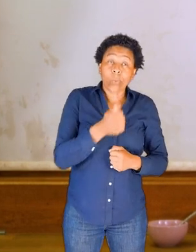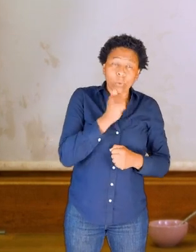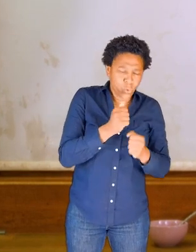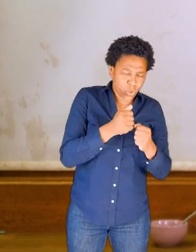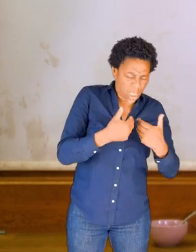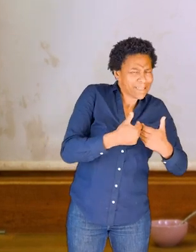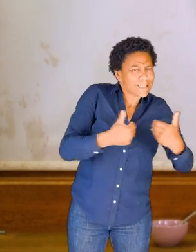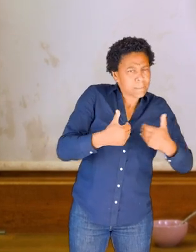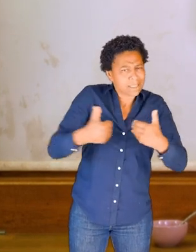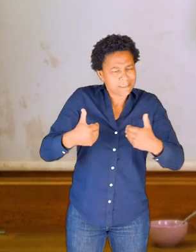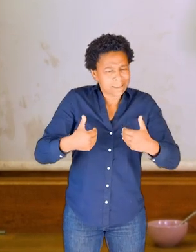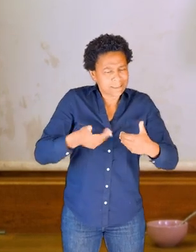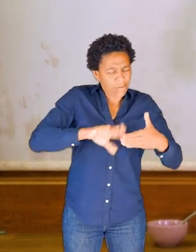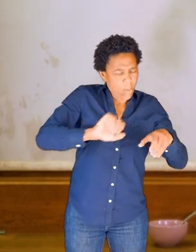a bit of fluidity too.